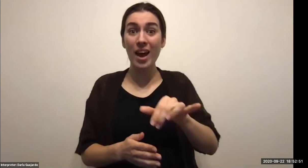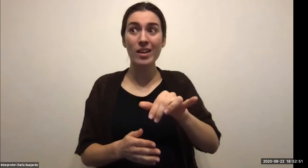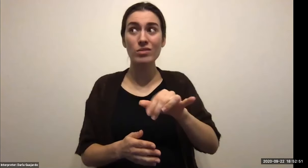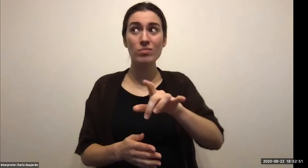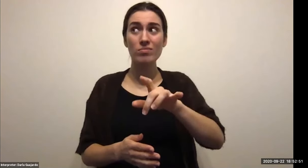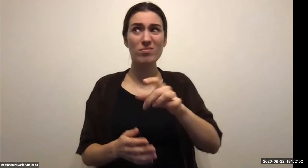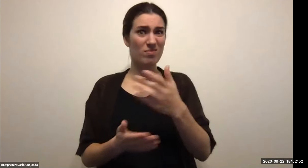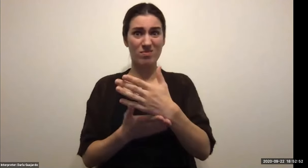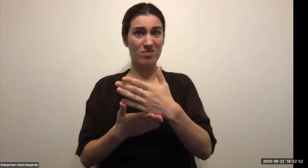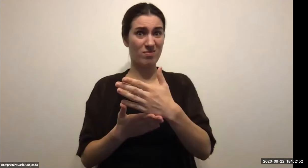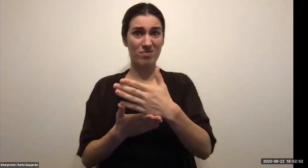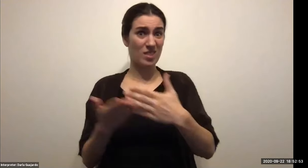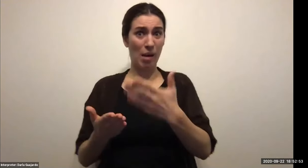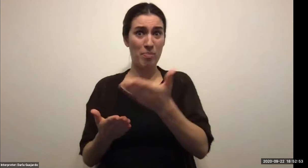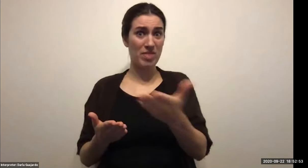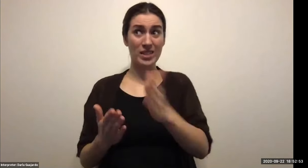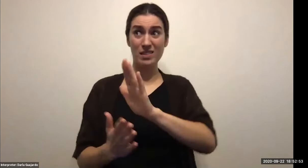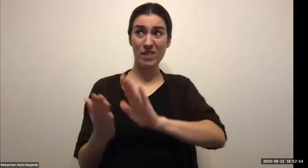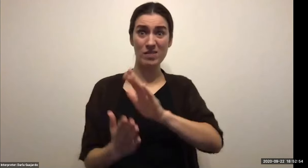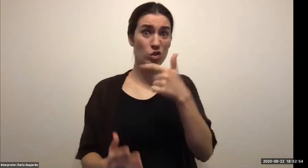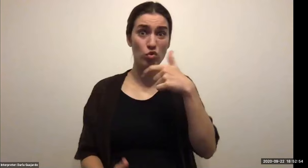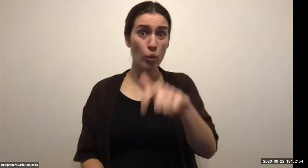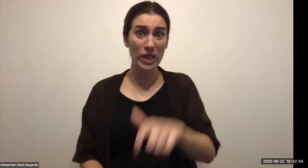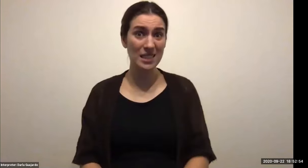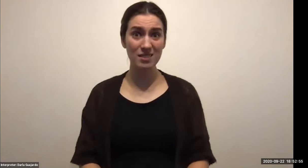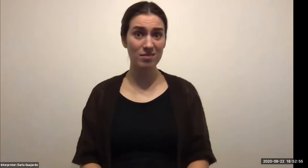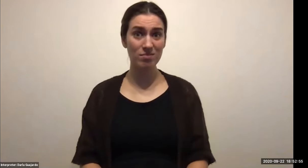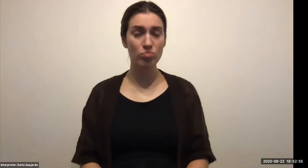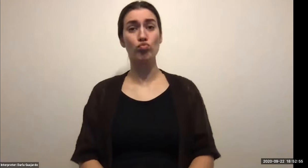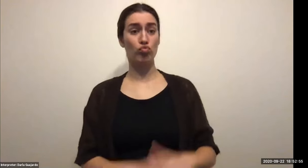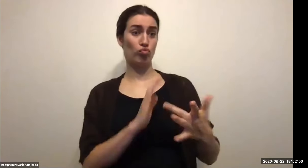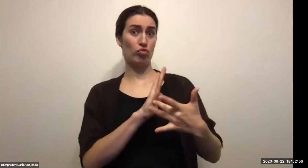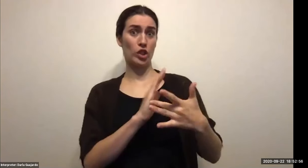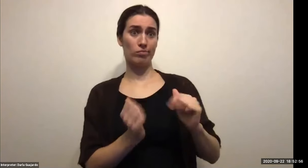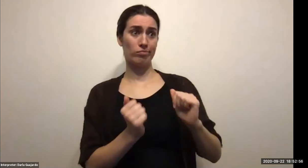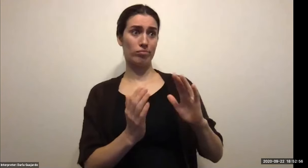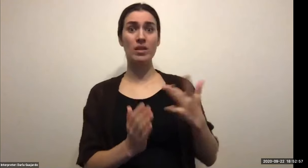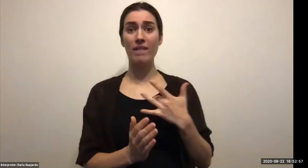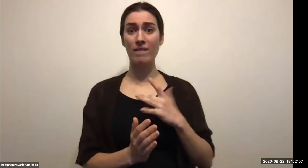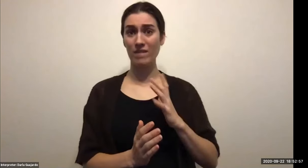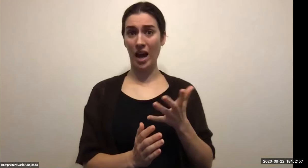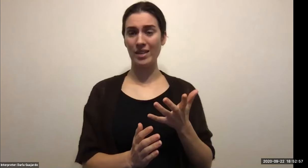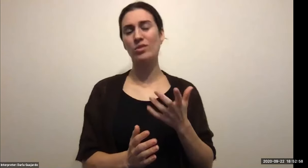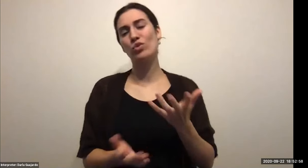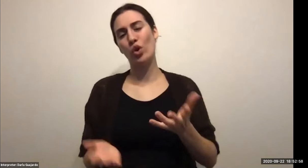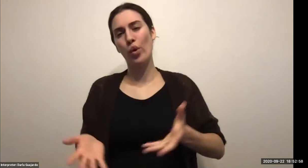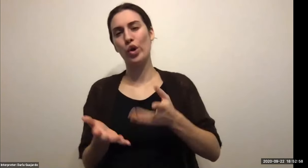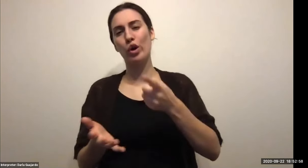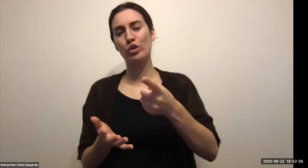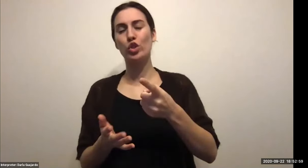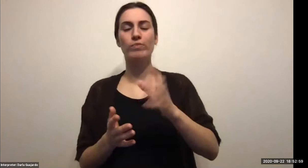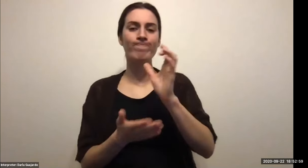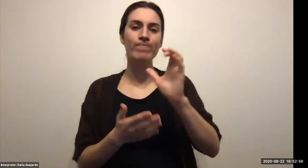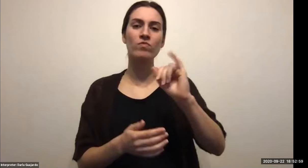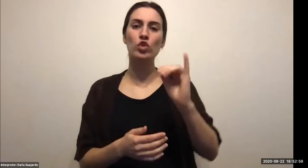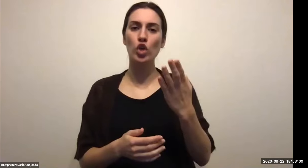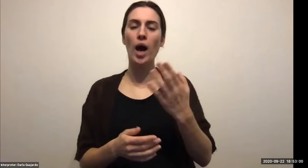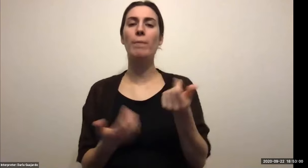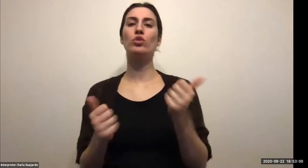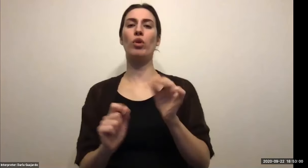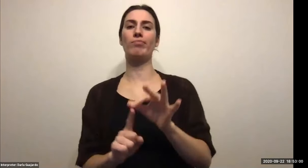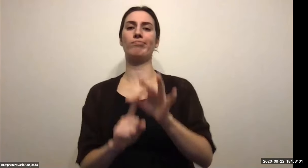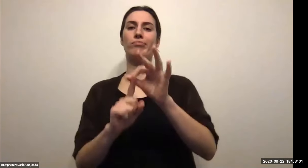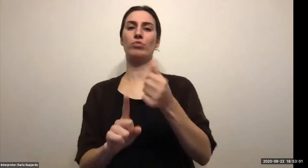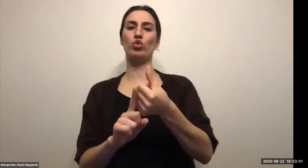Keith Wolling: You know whether someone looks at your resumes and someone works on your interviewing skills, someone talks you what you should do you know what's going to distinguish Amanda from the position. She's really looking for.